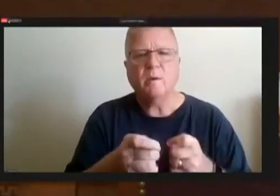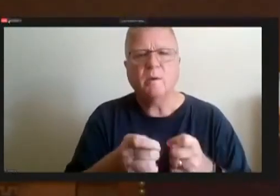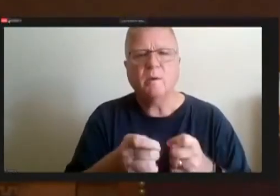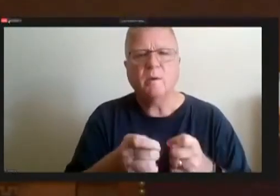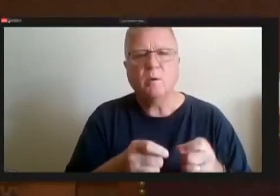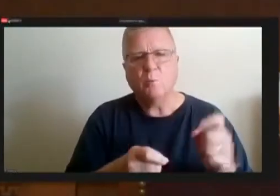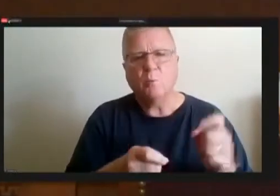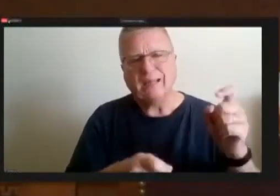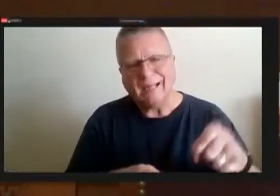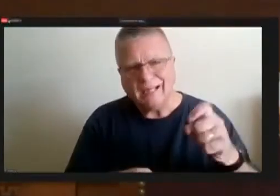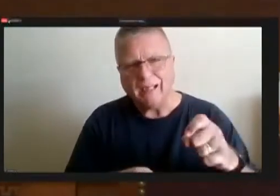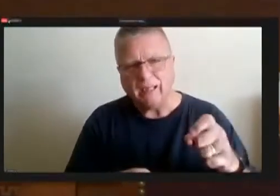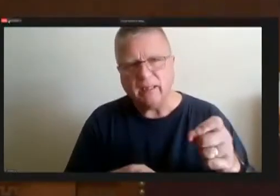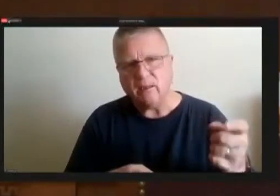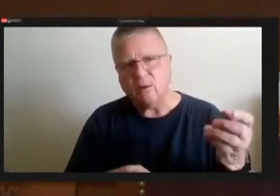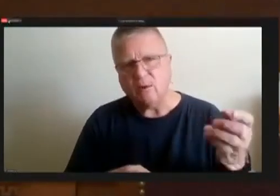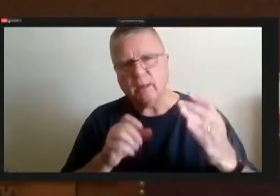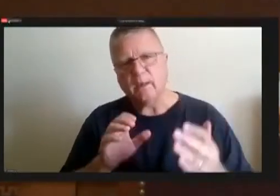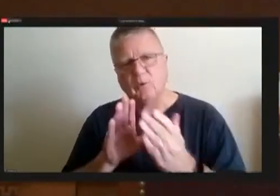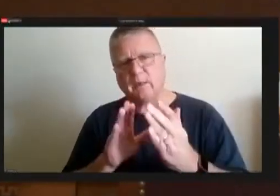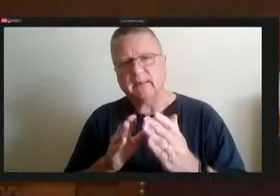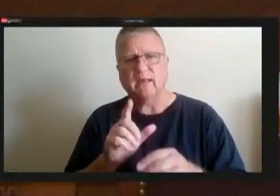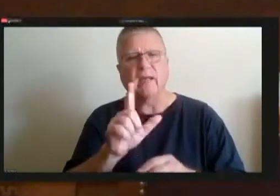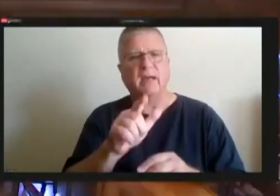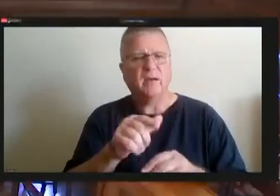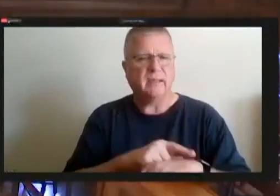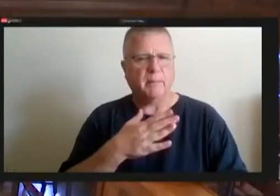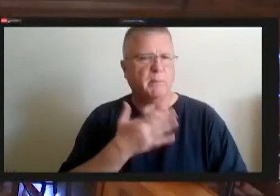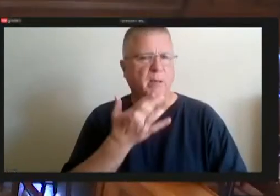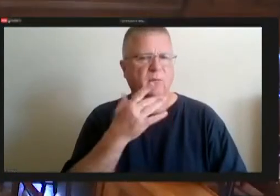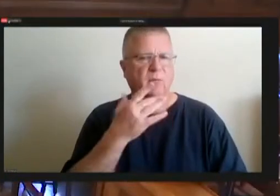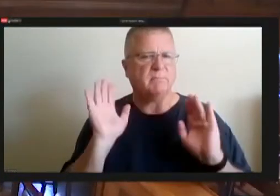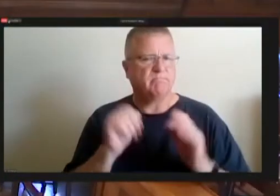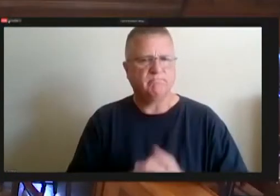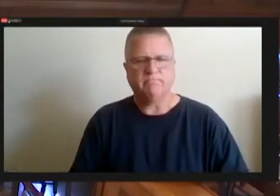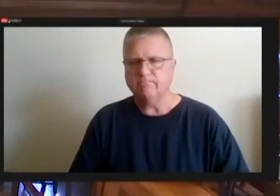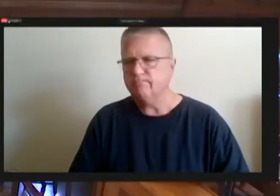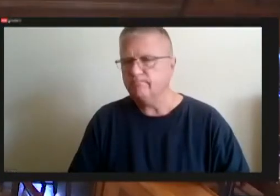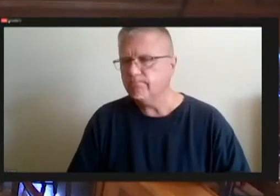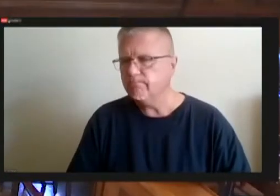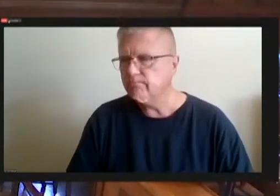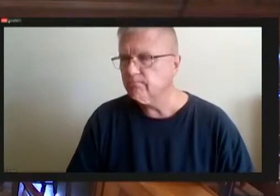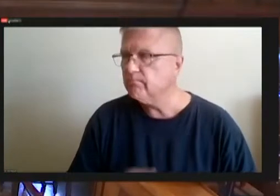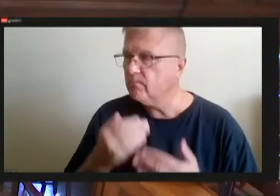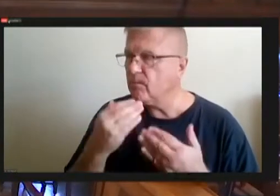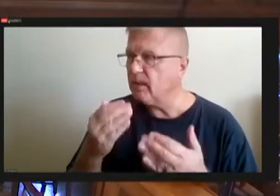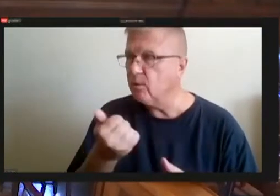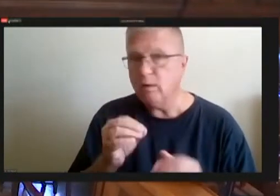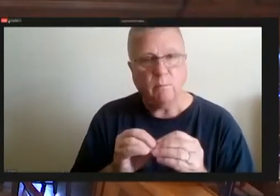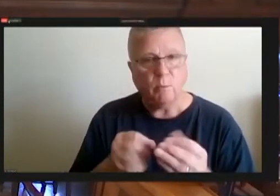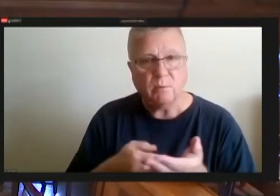That's my preference so I won't say much after that. Thank you. Any further discussion. second round customer cocktail.